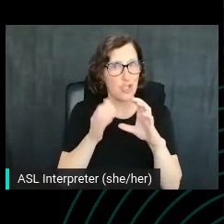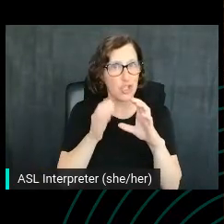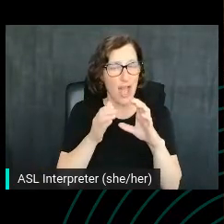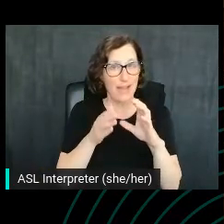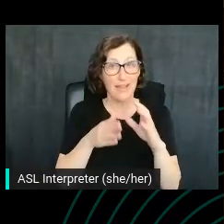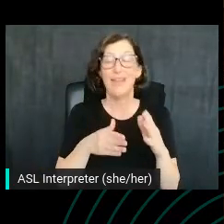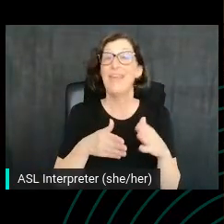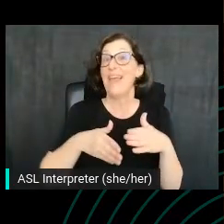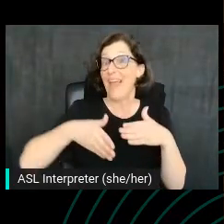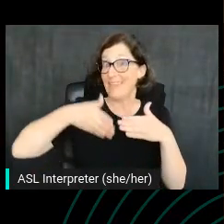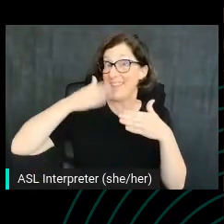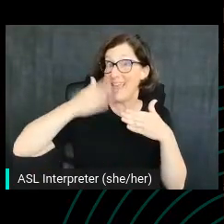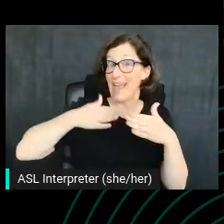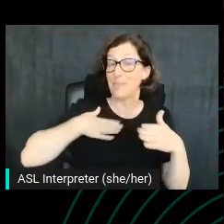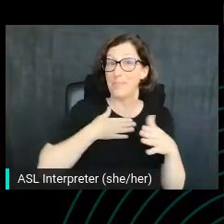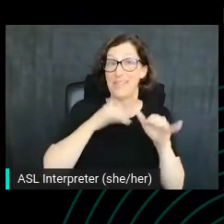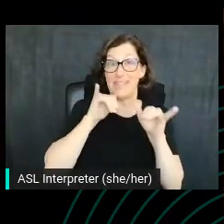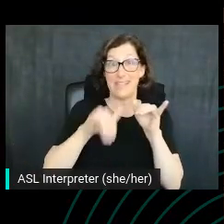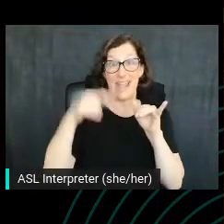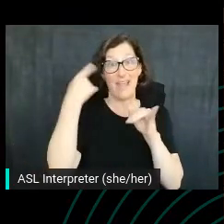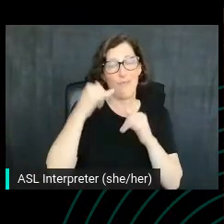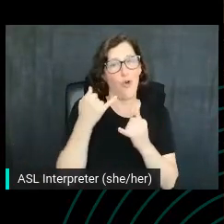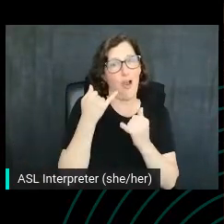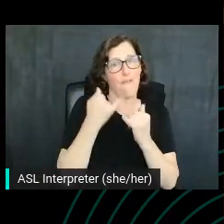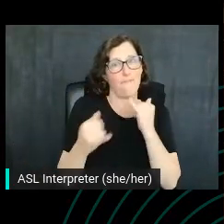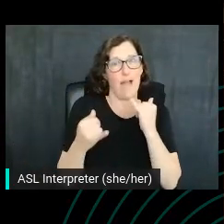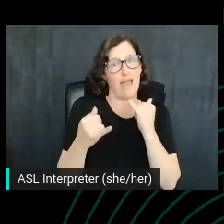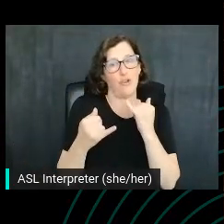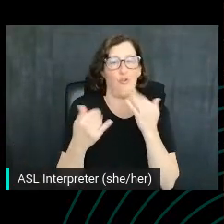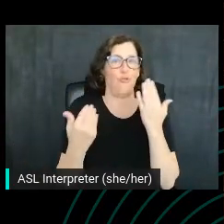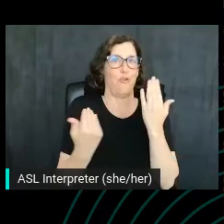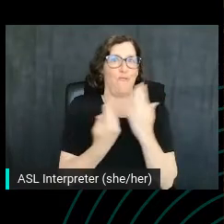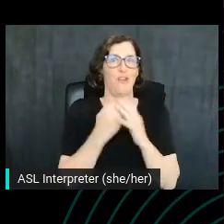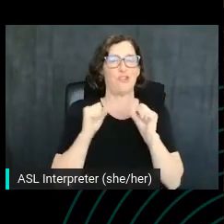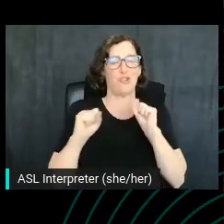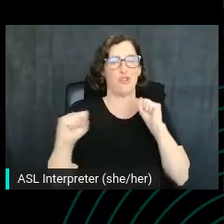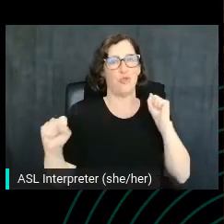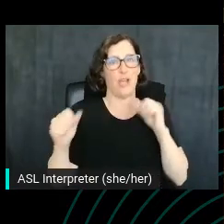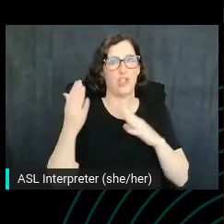please stick around for our final refreshing stretch break with Akua Noni Parker.